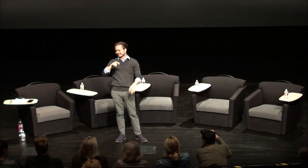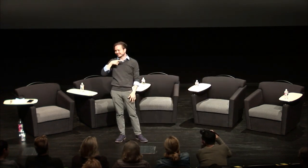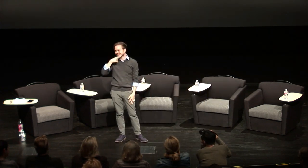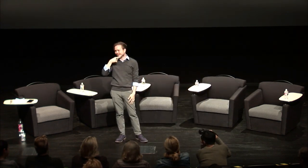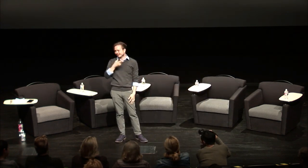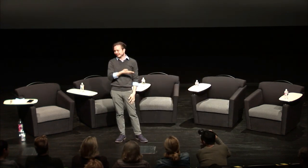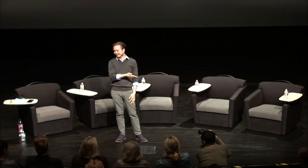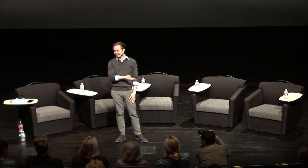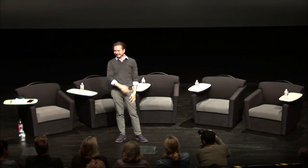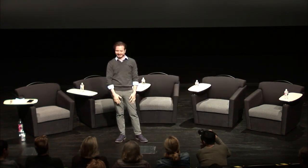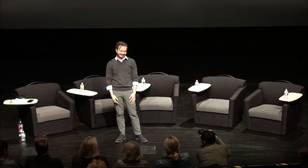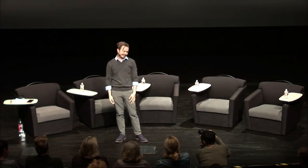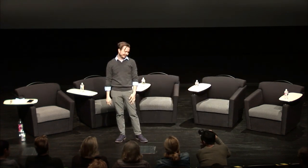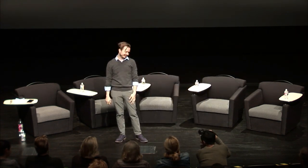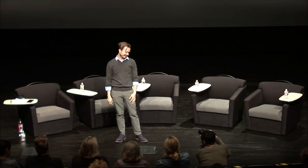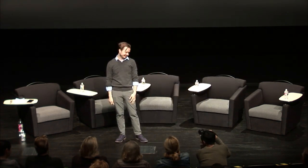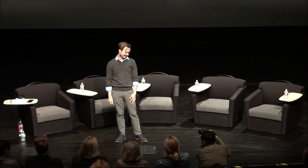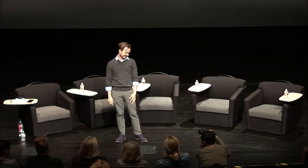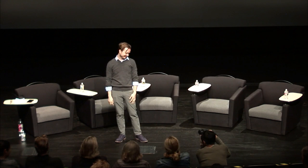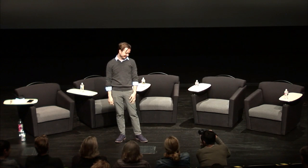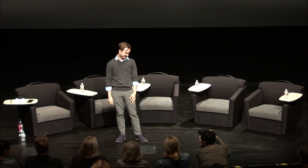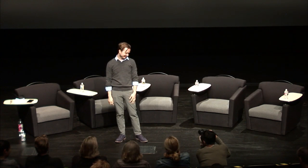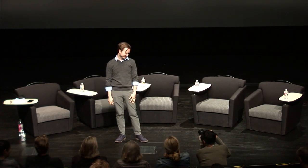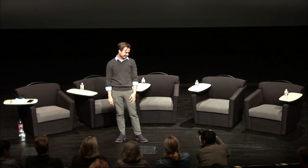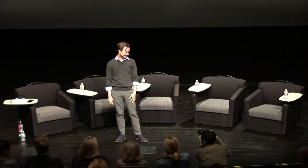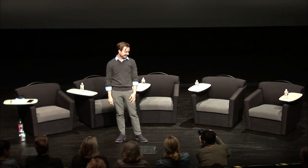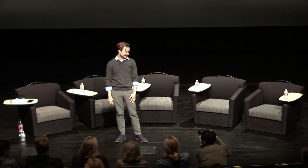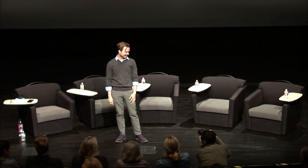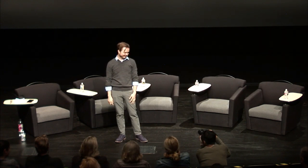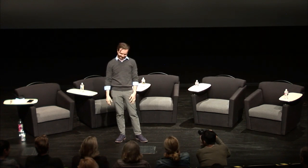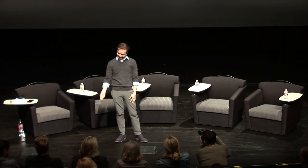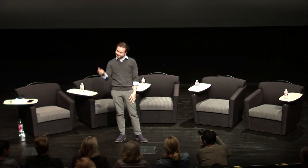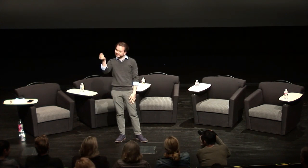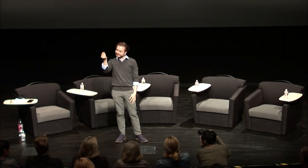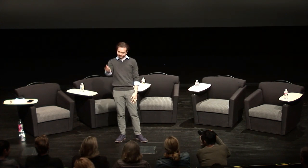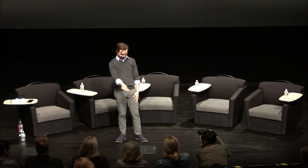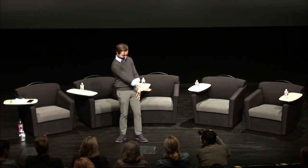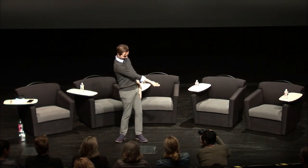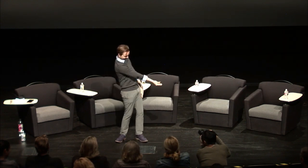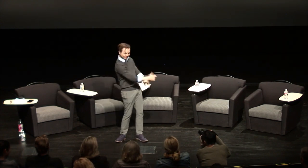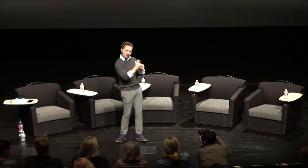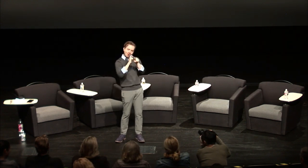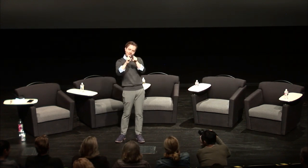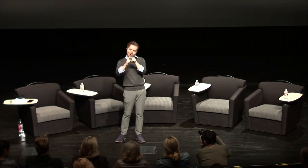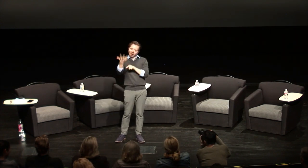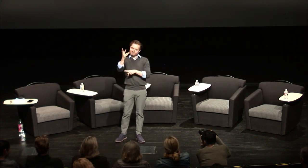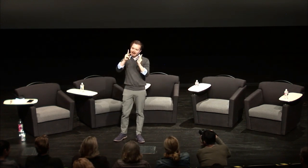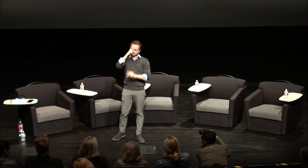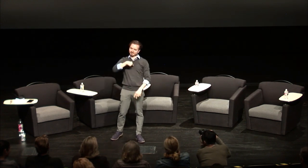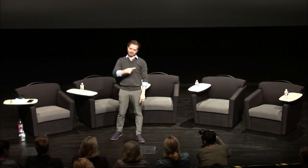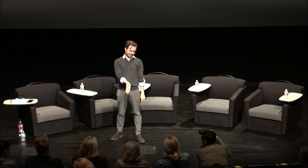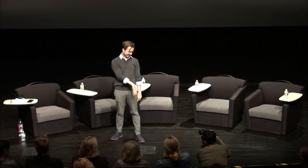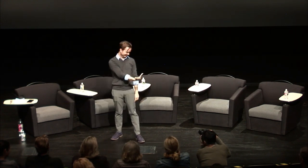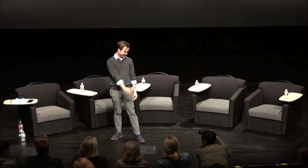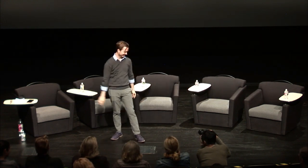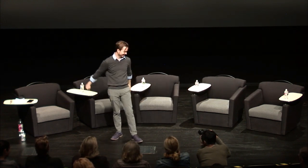you're still hearing since you're up I got a couple phone calls I'd like you to